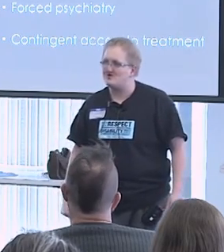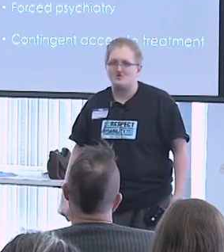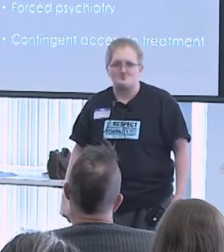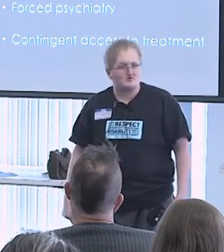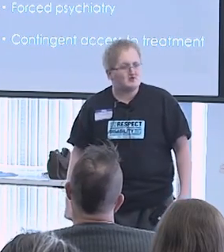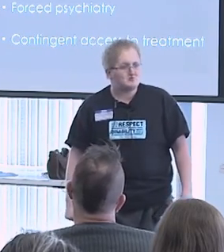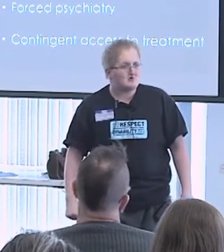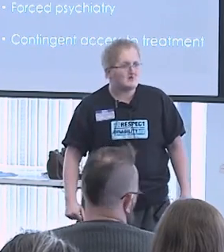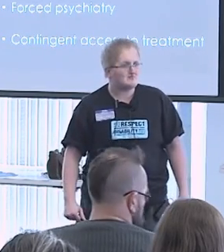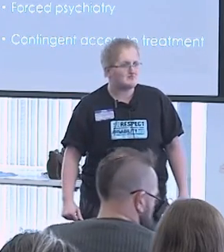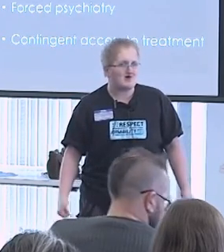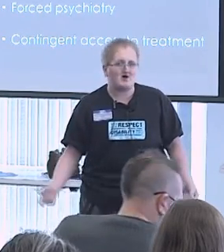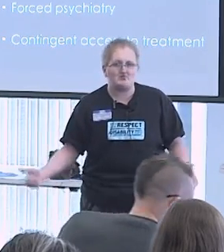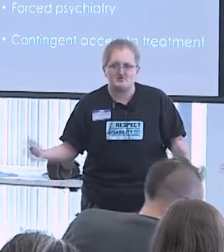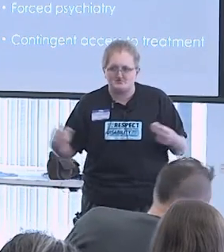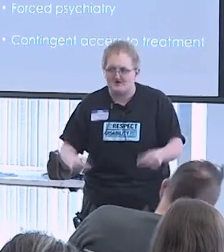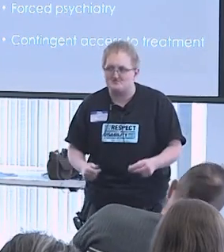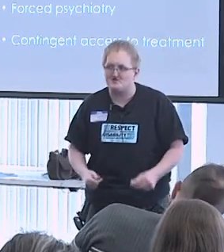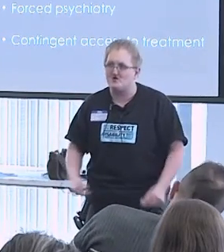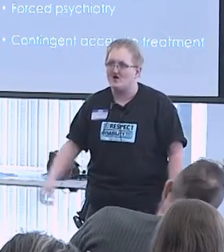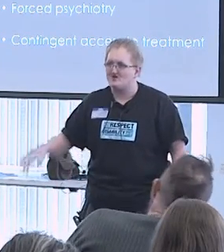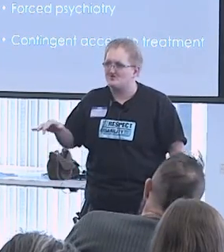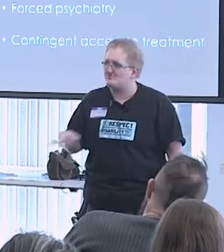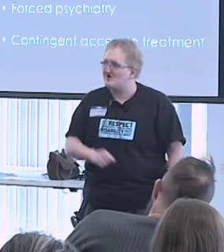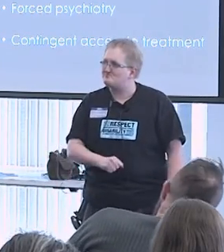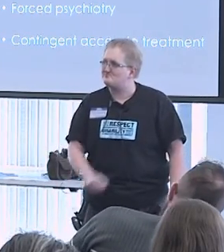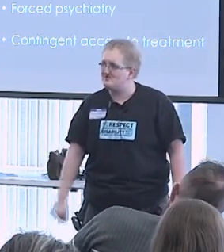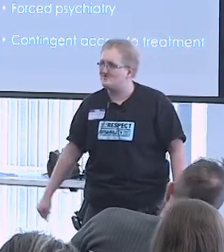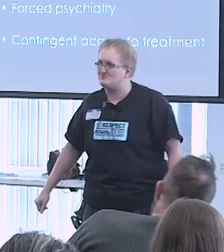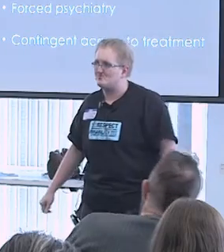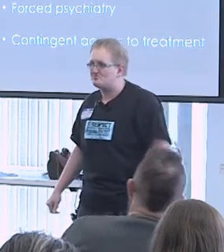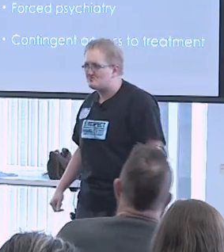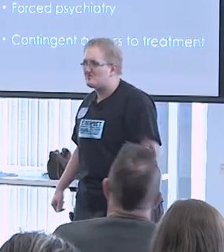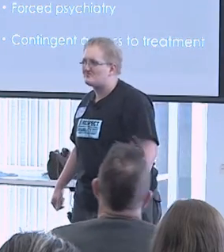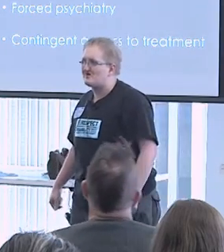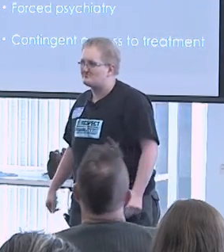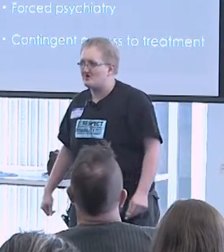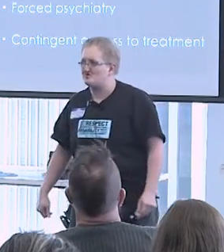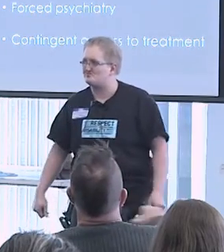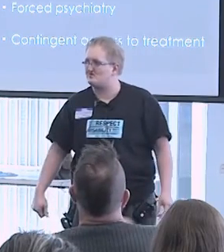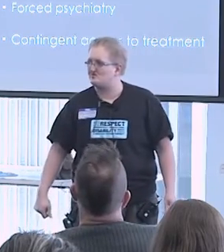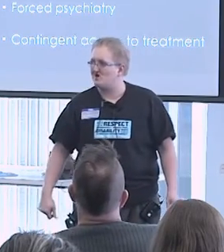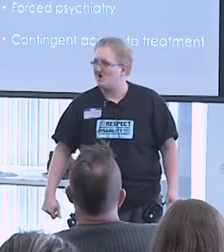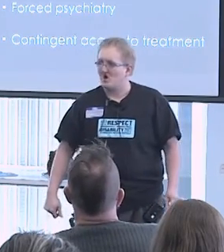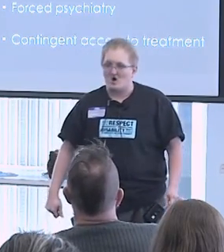and when they threw up as expected, they were left to sit in their own throw-up as punishment.